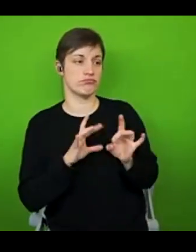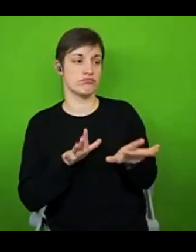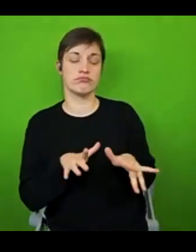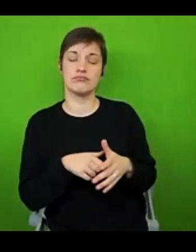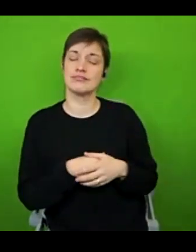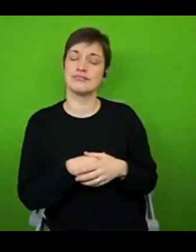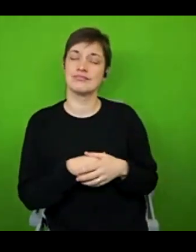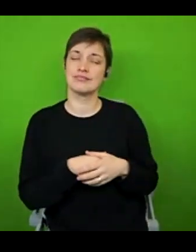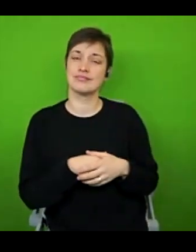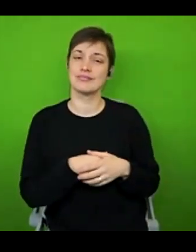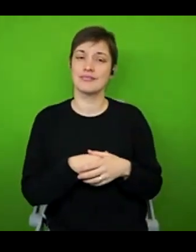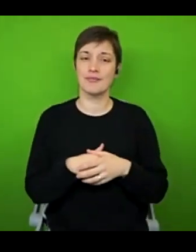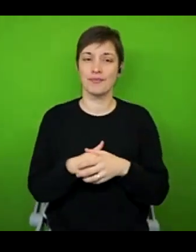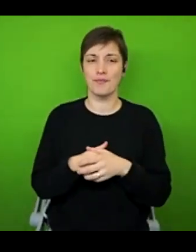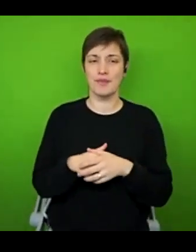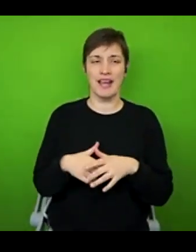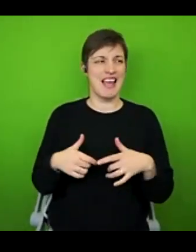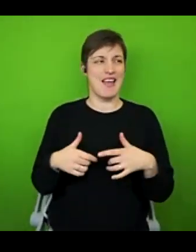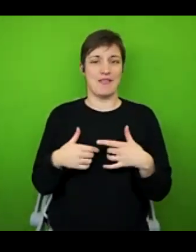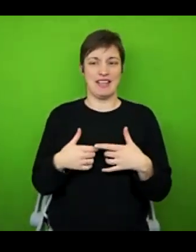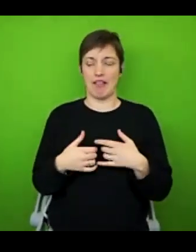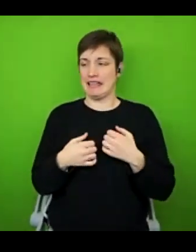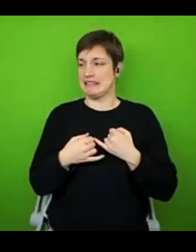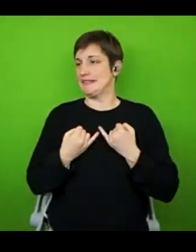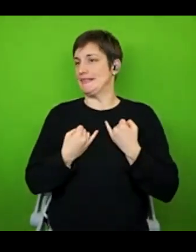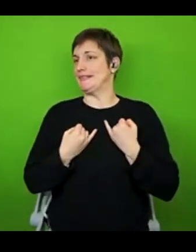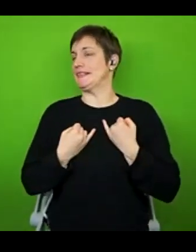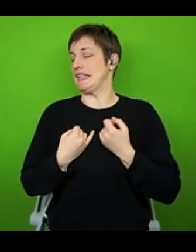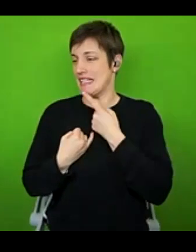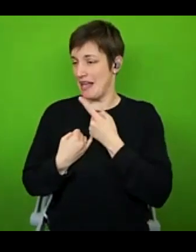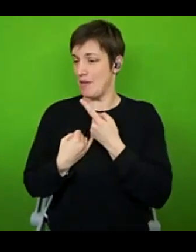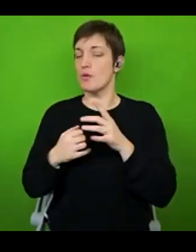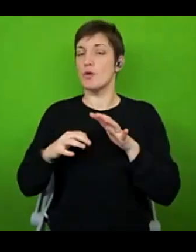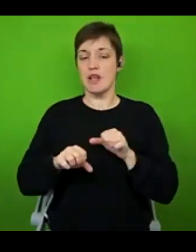myself for saying this, because it's so cheesy, but you really do start to become the main character in your own